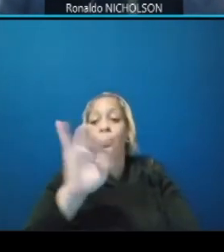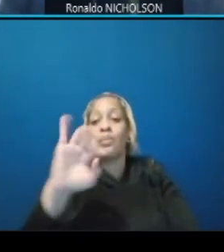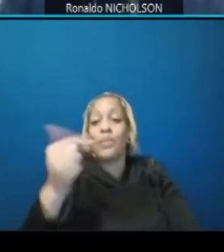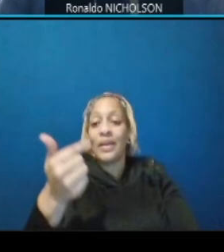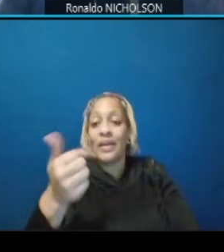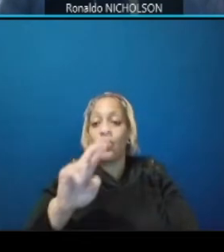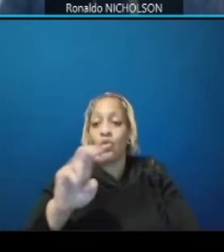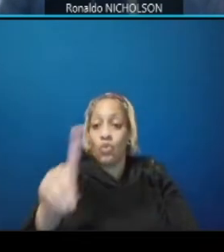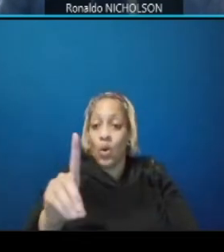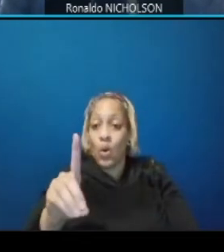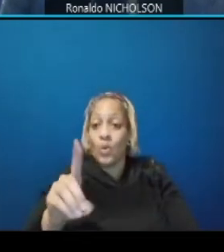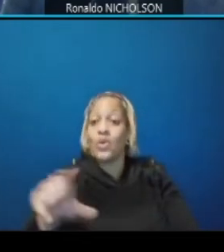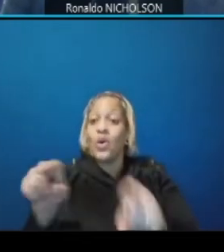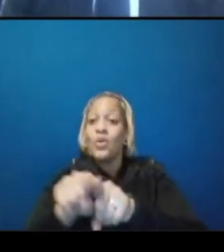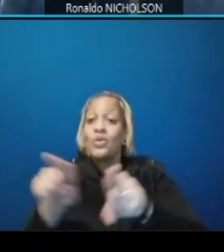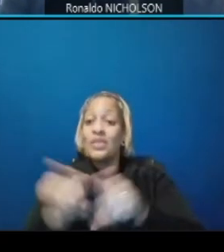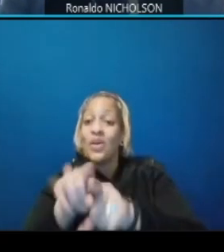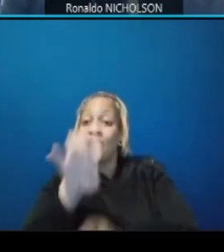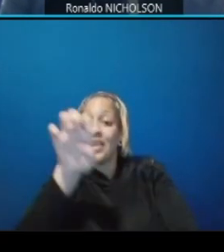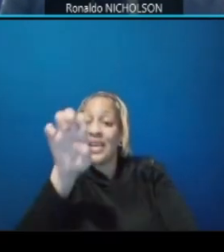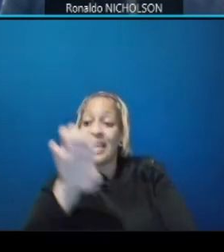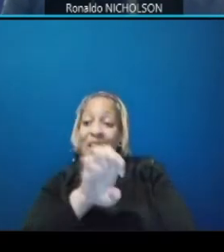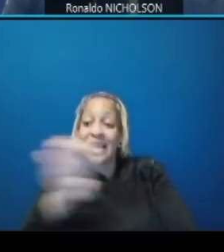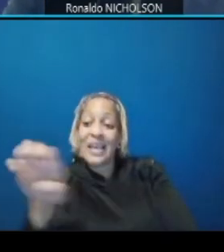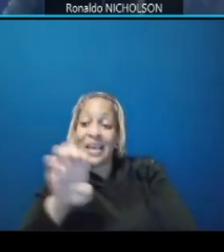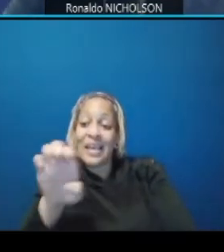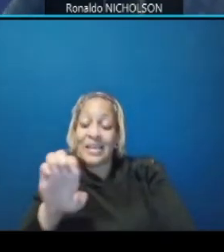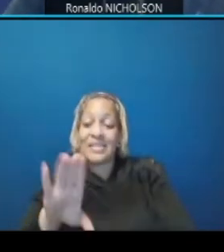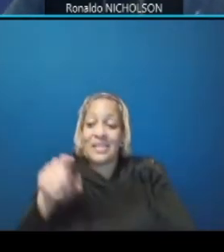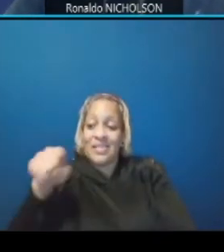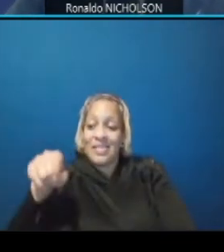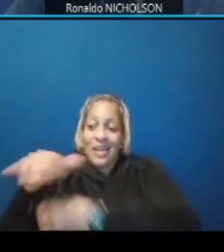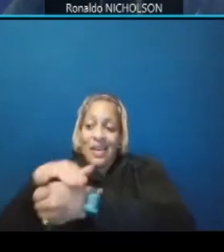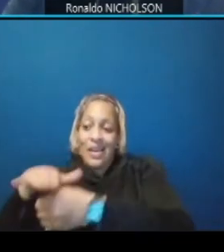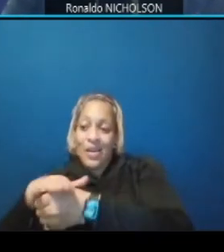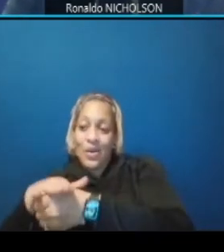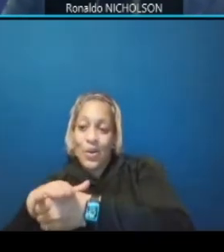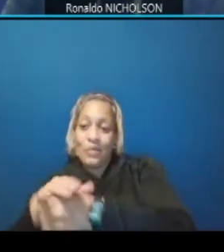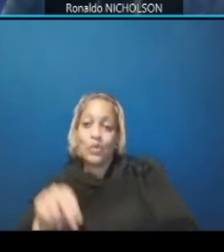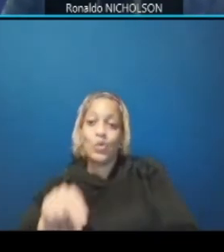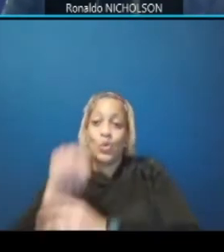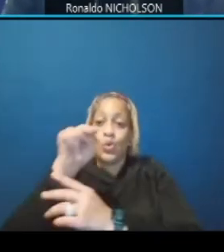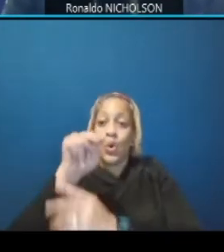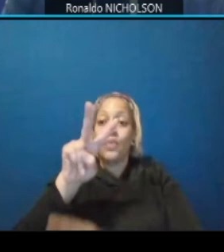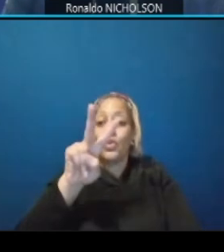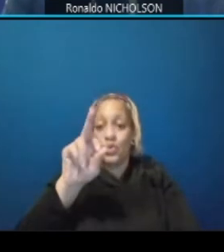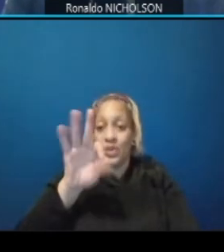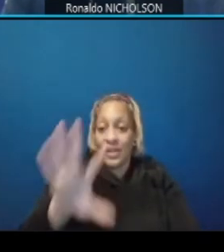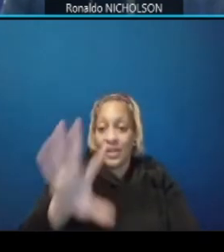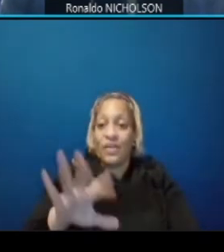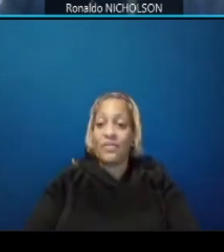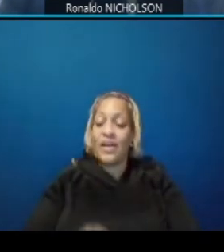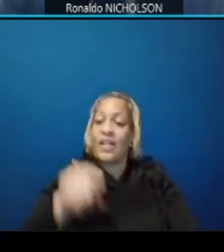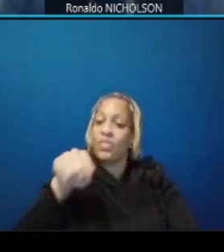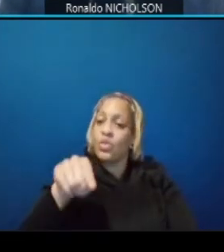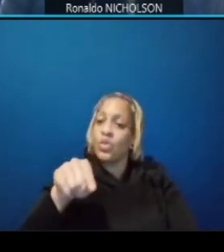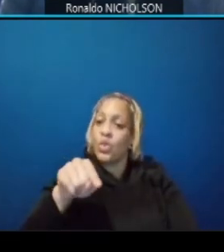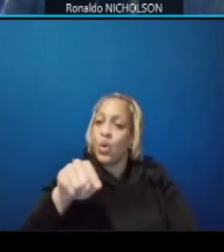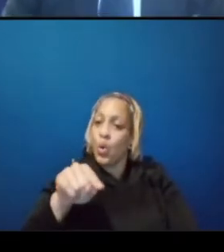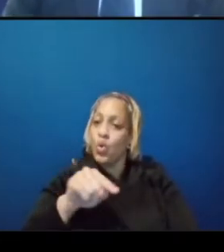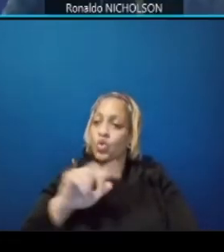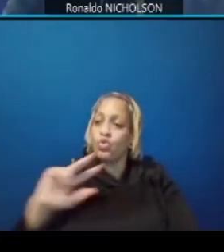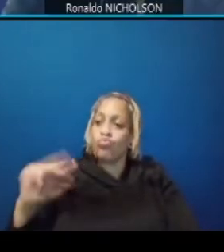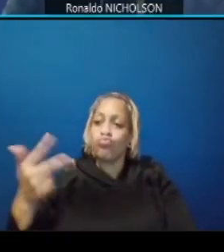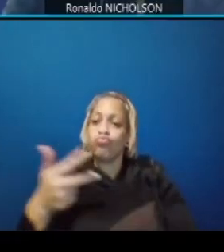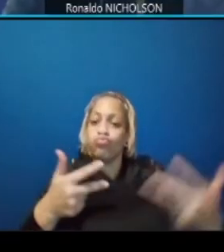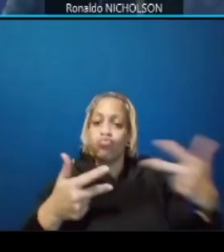eastbound benning road to northbound dc 295 those movements will be improved with better